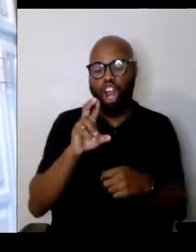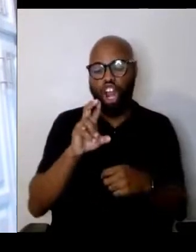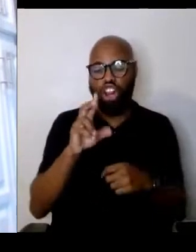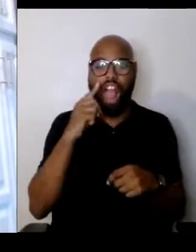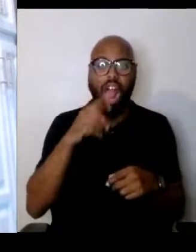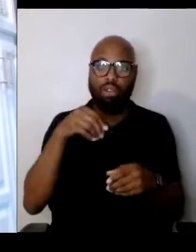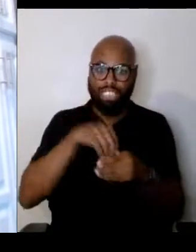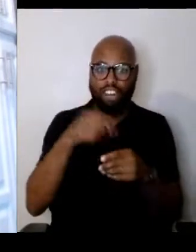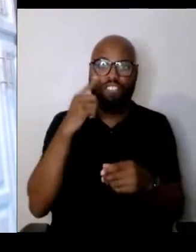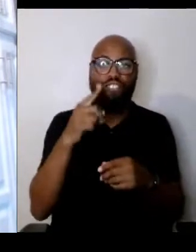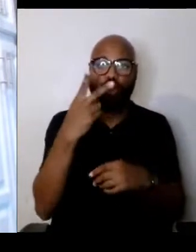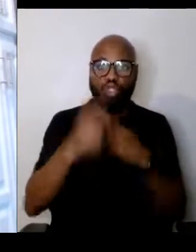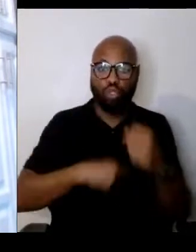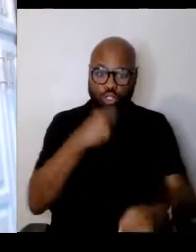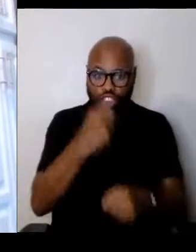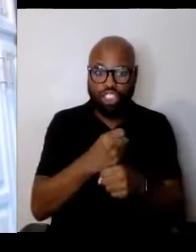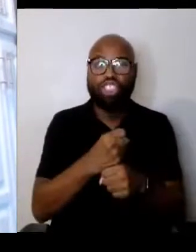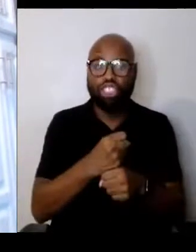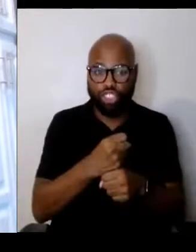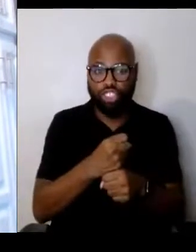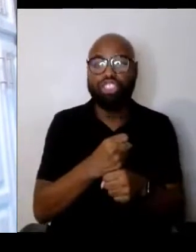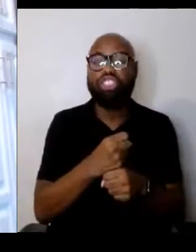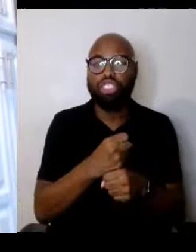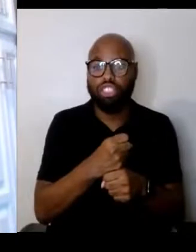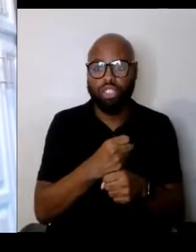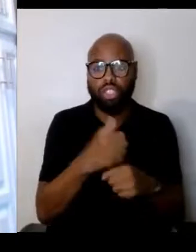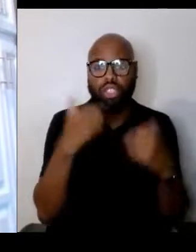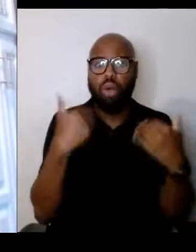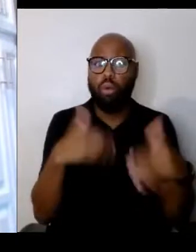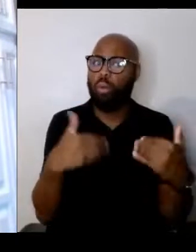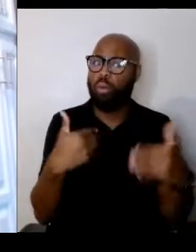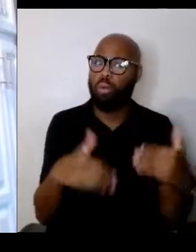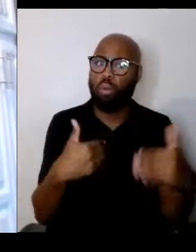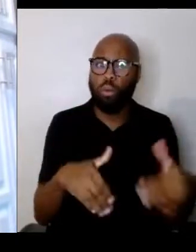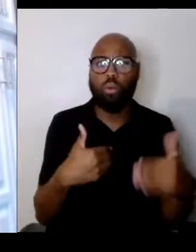and there was a righteous Gentile Christian man